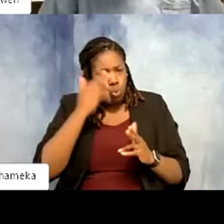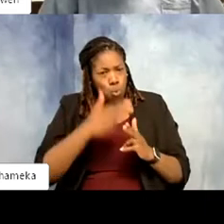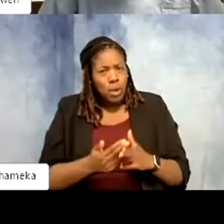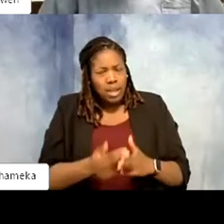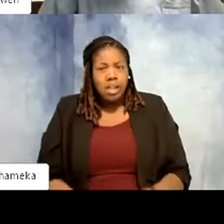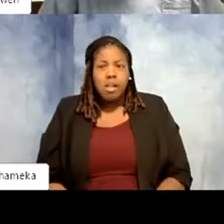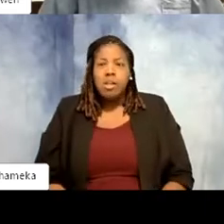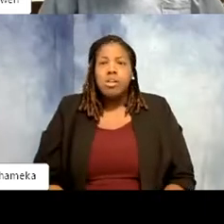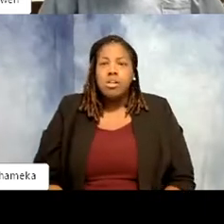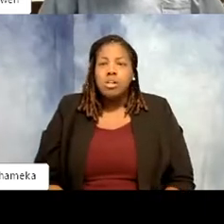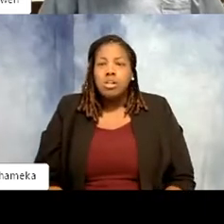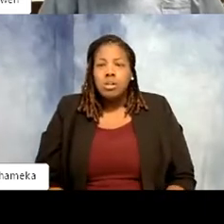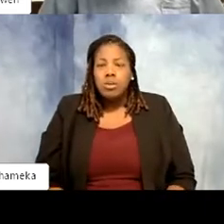Gwen: So like with most things, one of the first things that you can